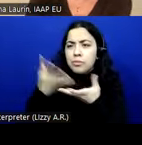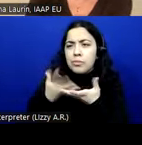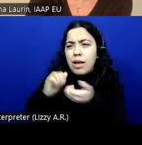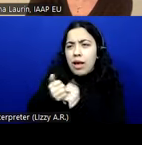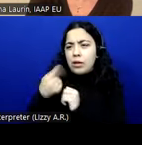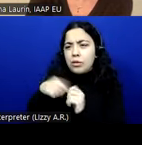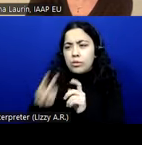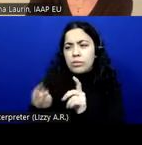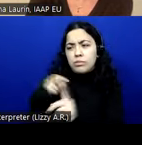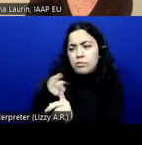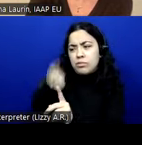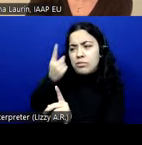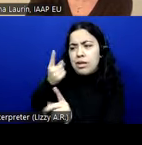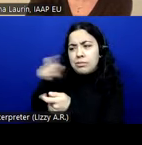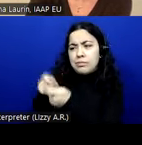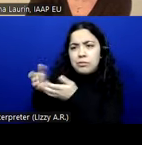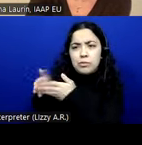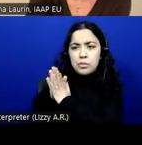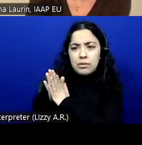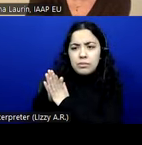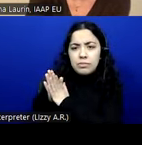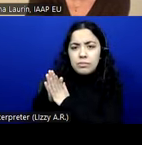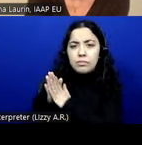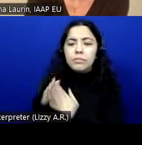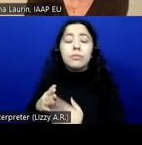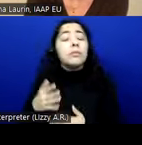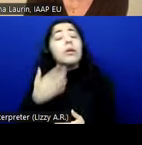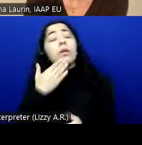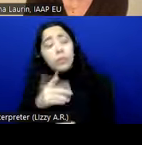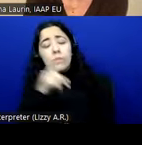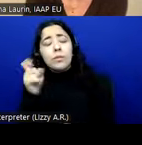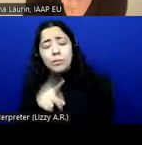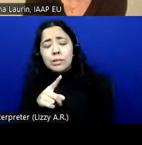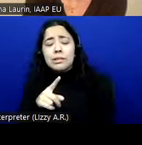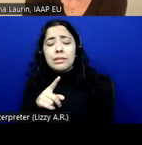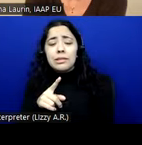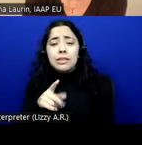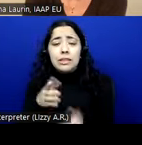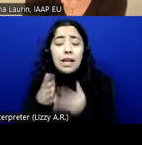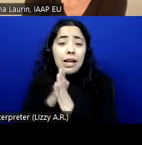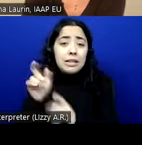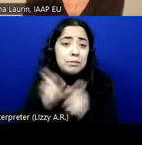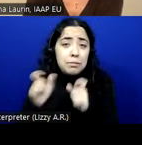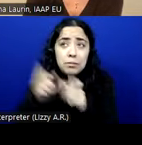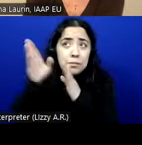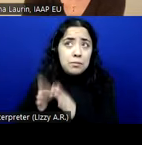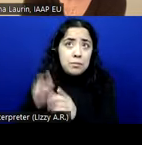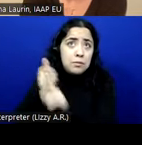Very good question. ask people who wrote it. It could be the first answer.